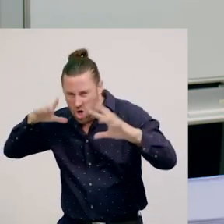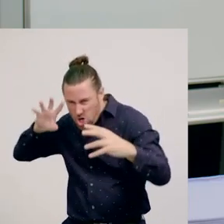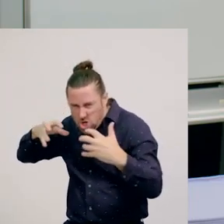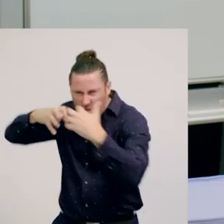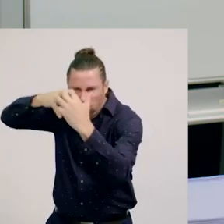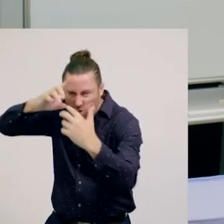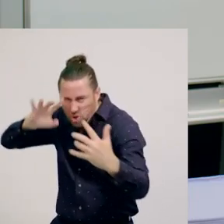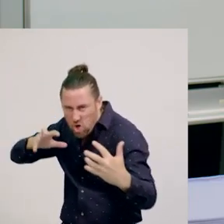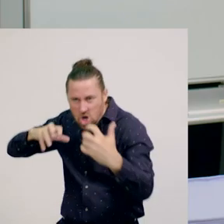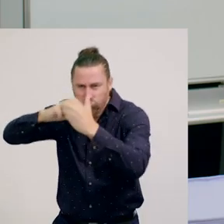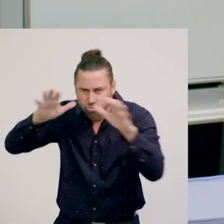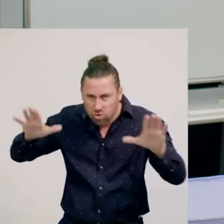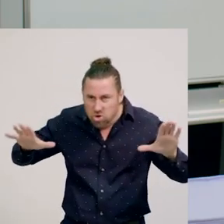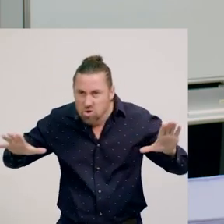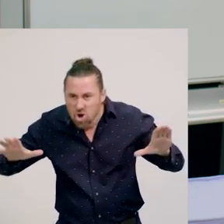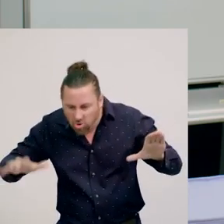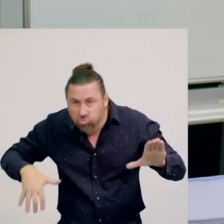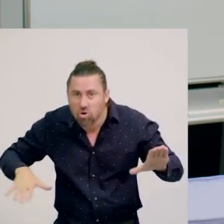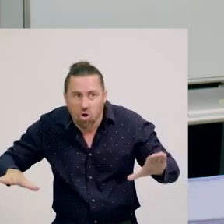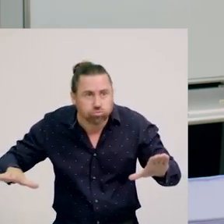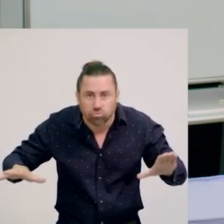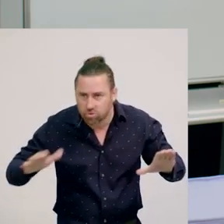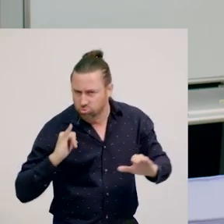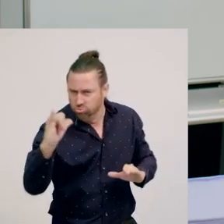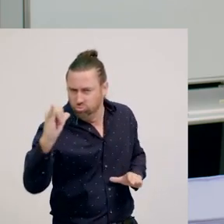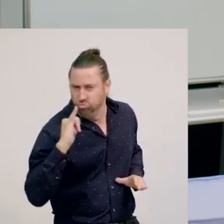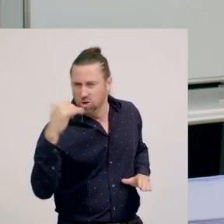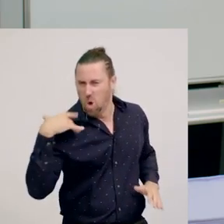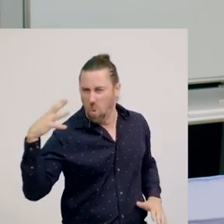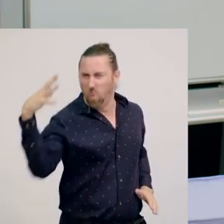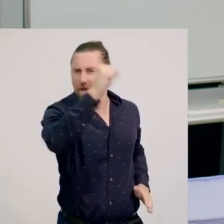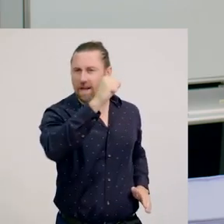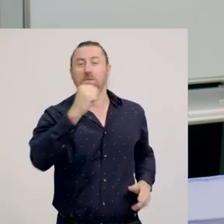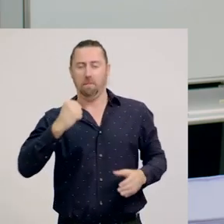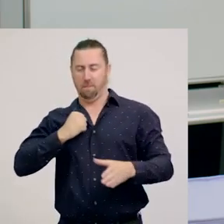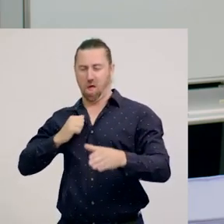or appears most threatening with its horns is the winner, and claims the territory.